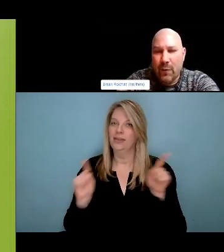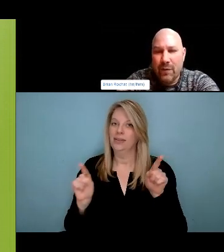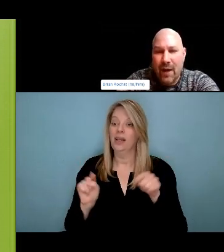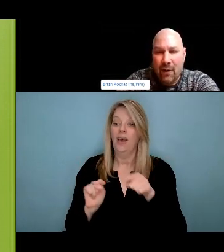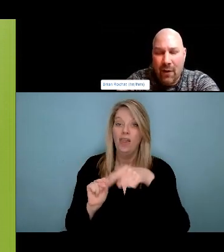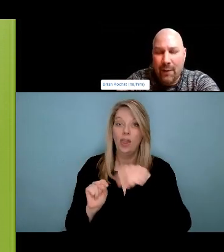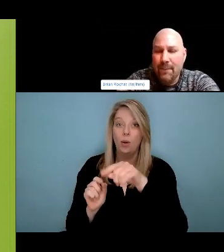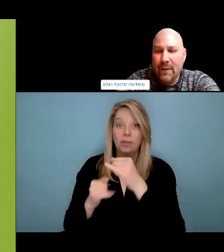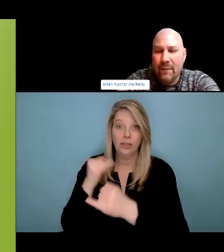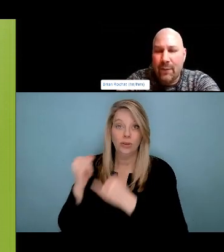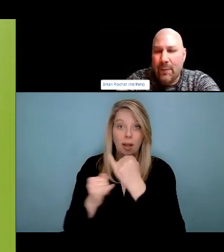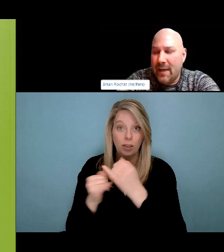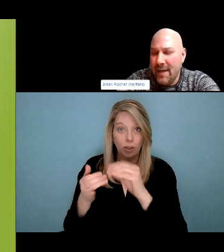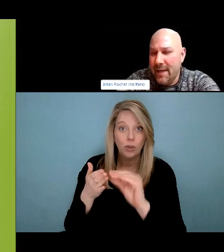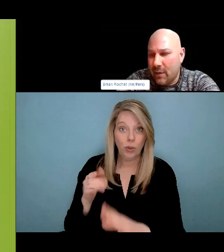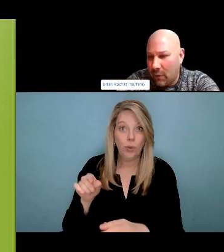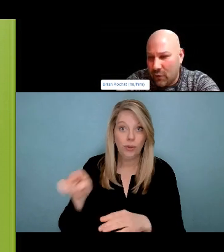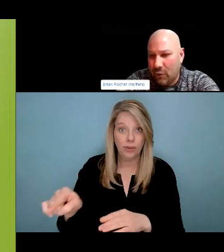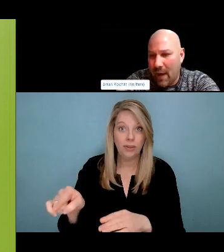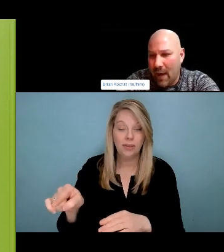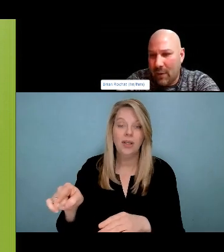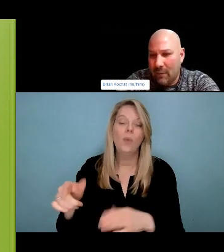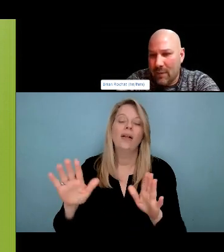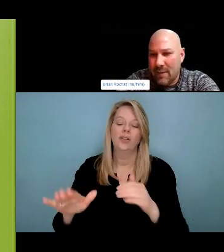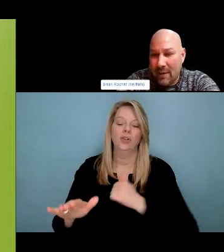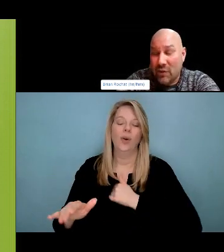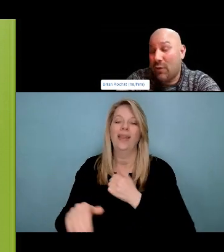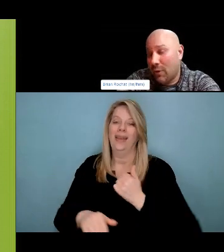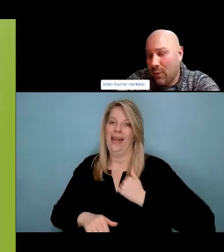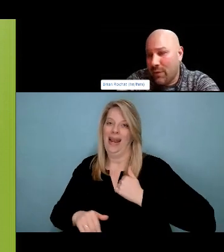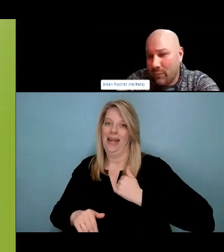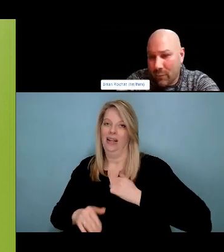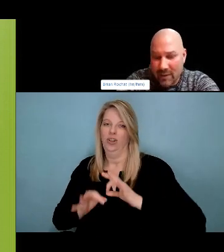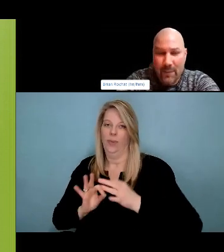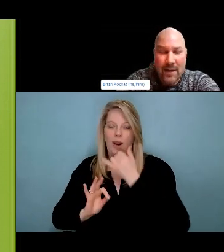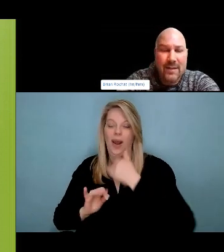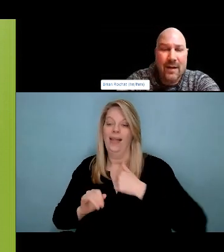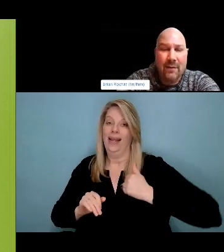own home, that of course is going to increase potential harms related to substance use.